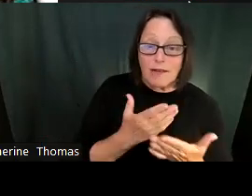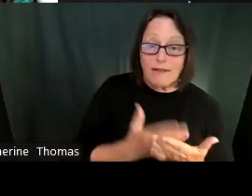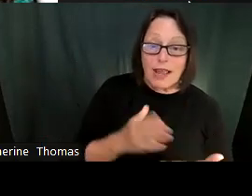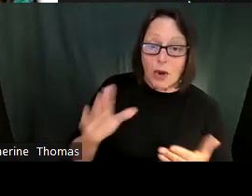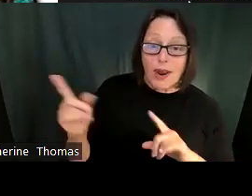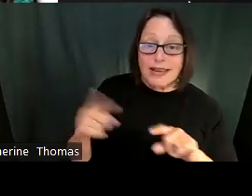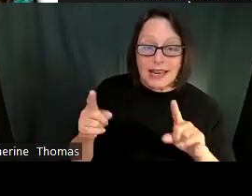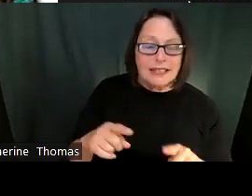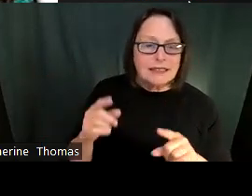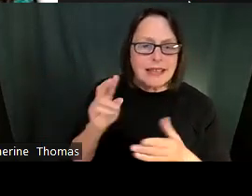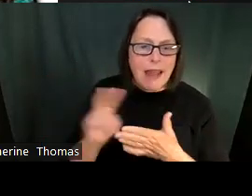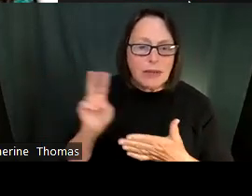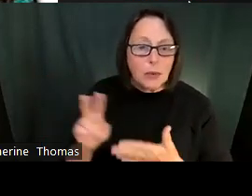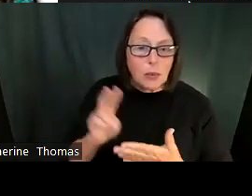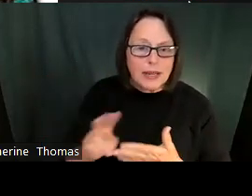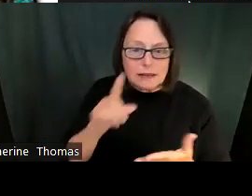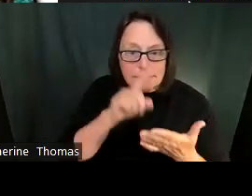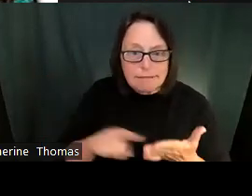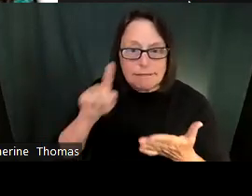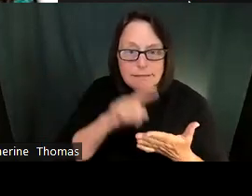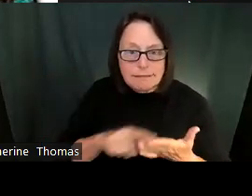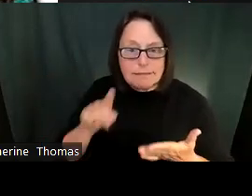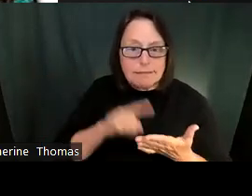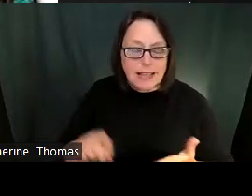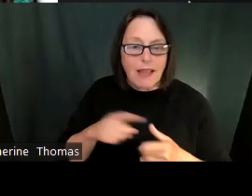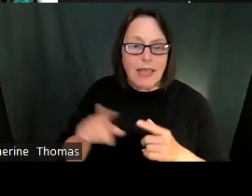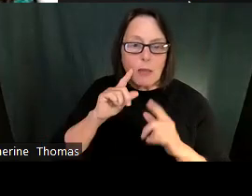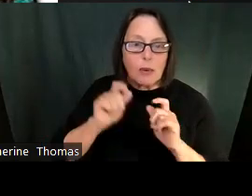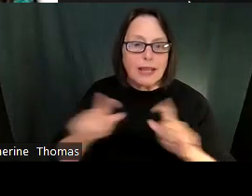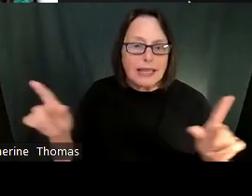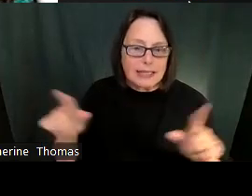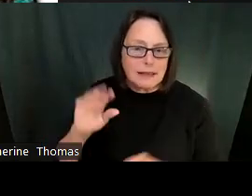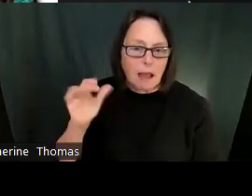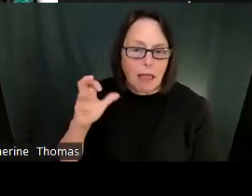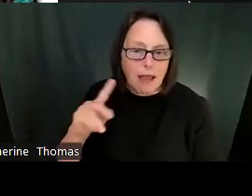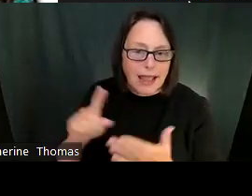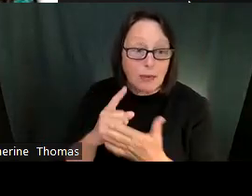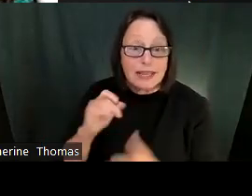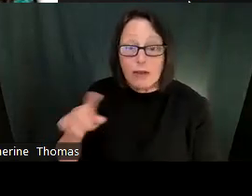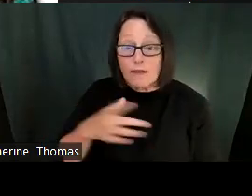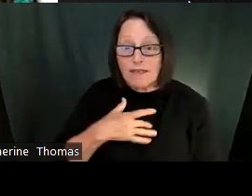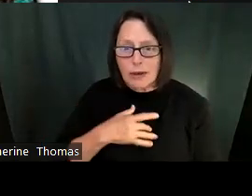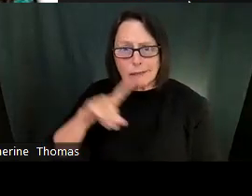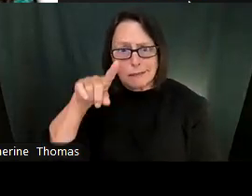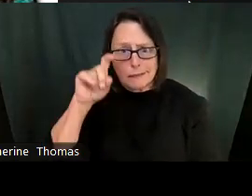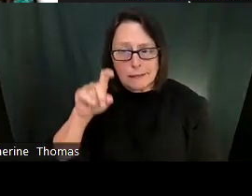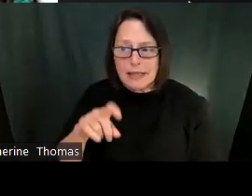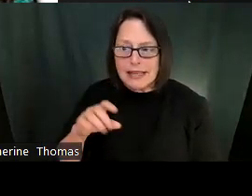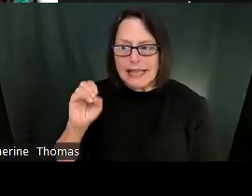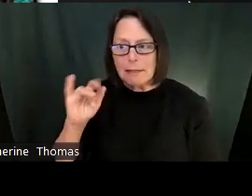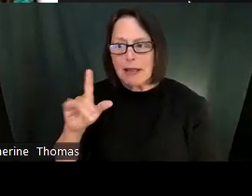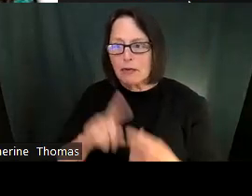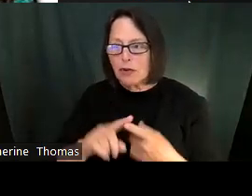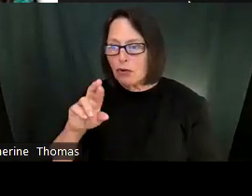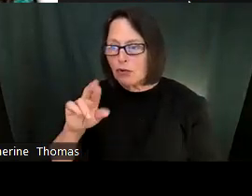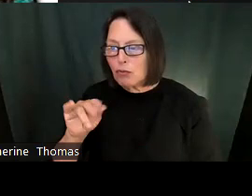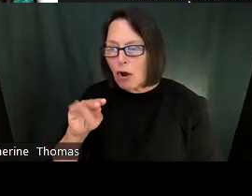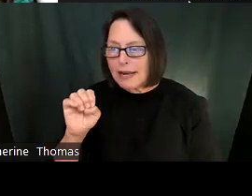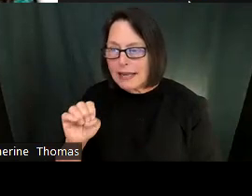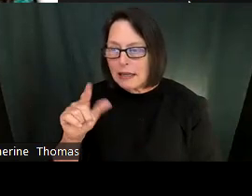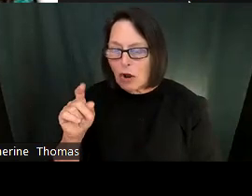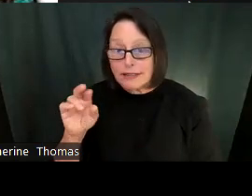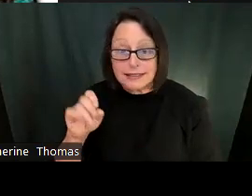You'll also do our graduation equity webinar feedback survey of the one we just spoke to earlier to signal us